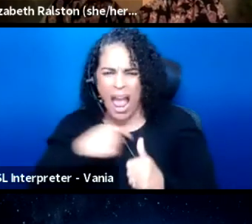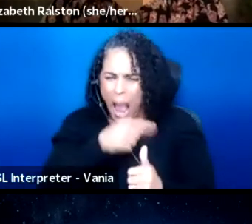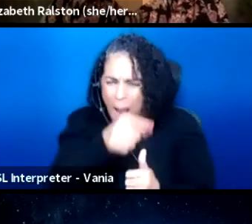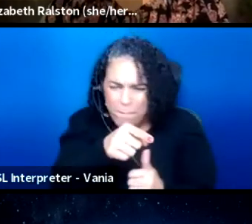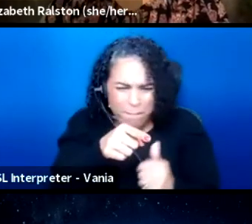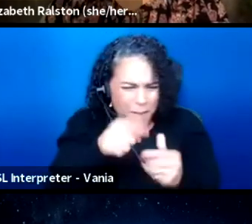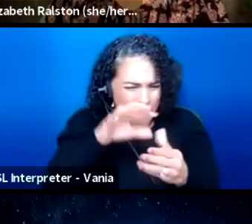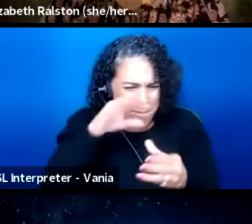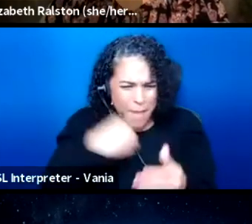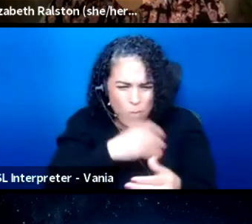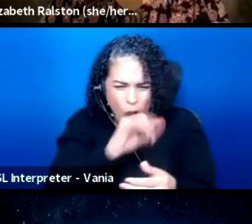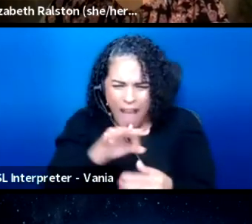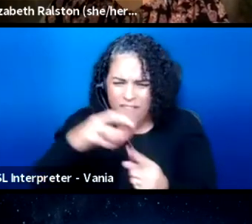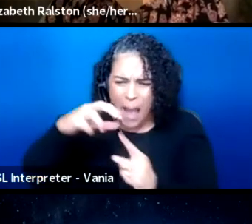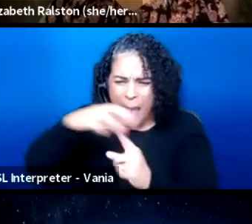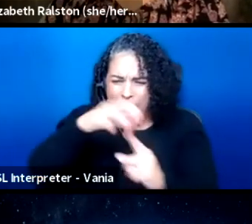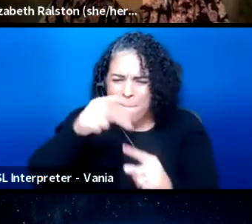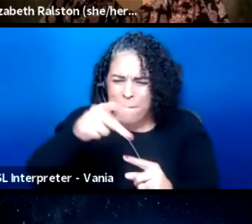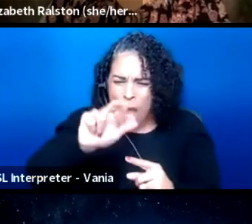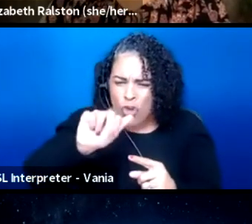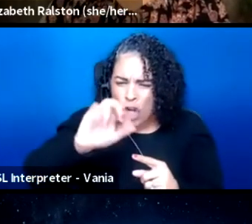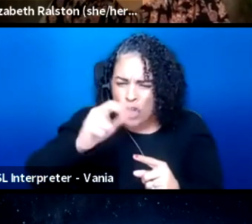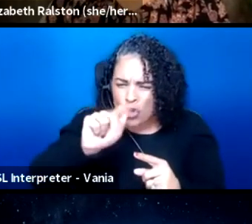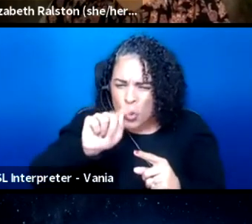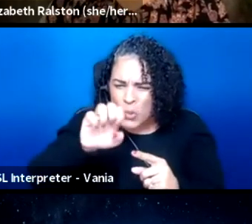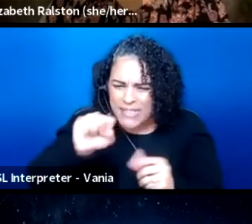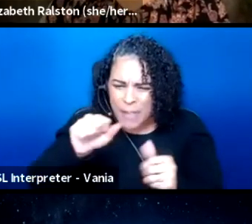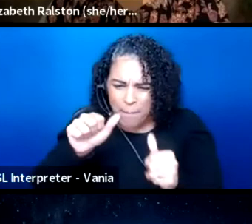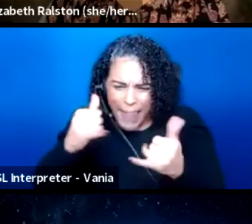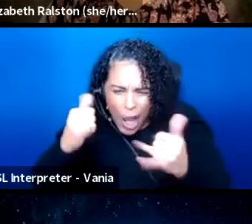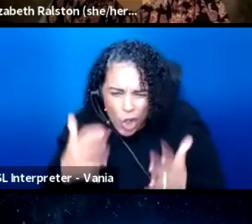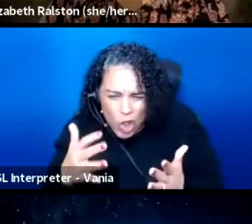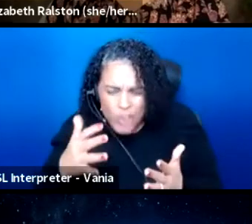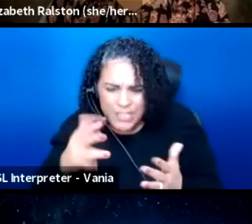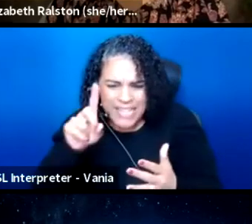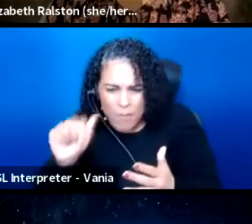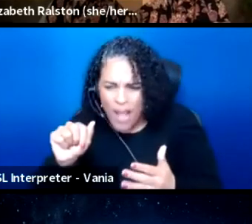which is a disabled friendly, young child friendly